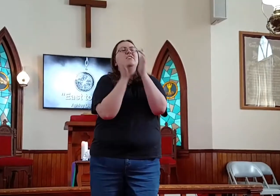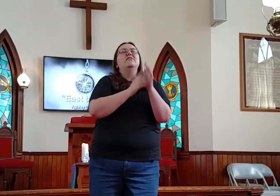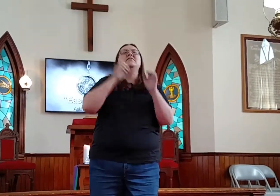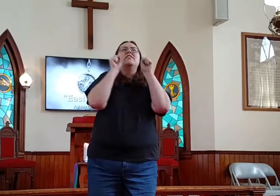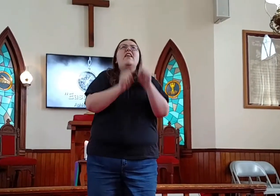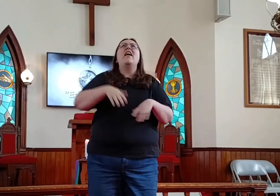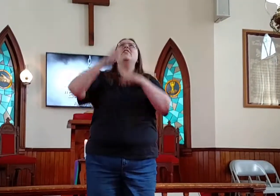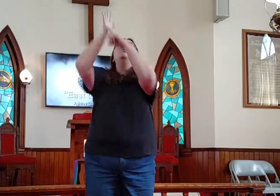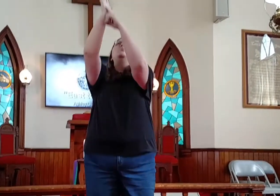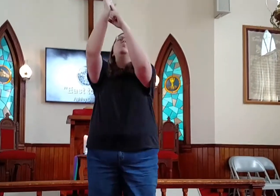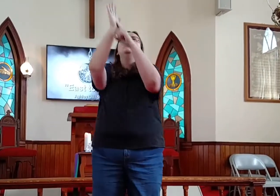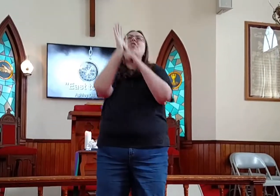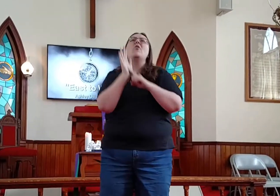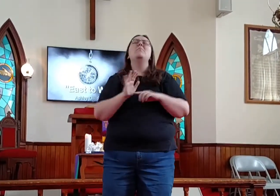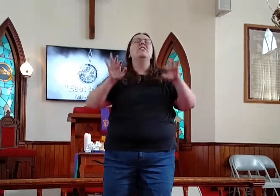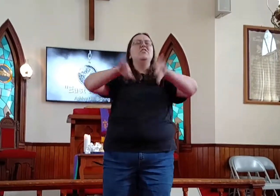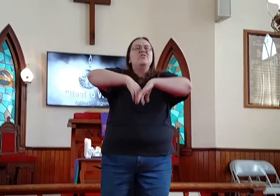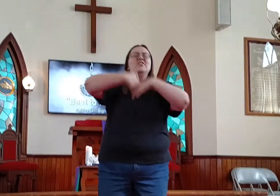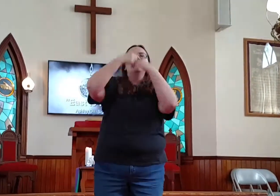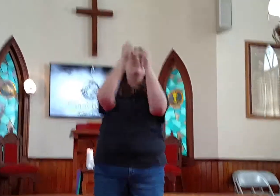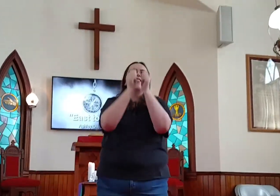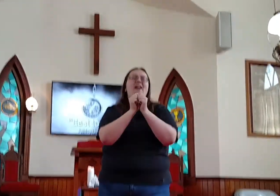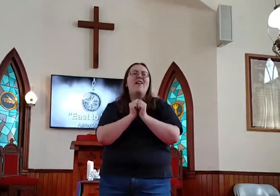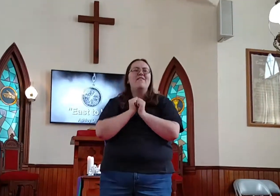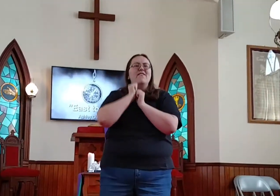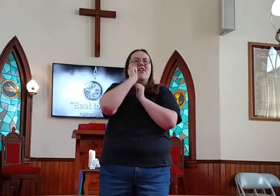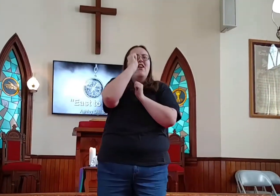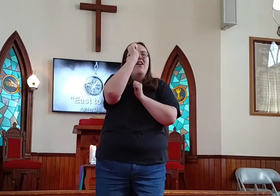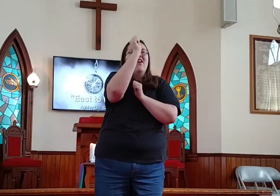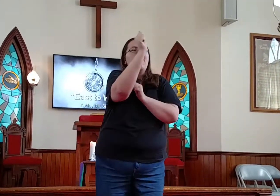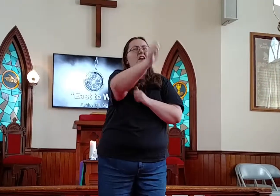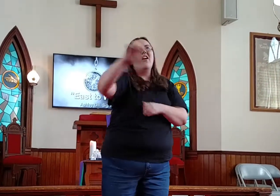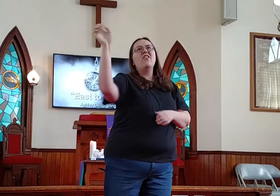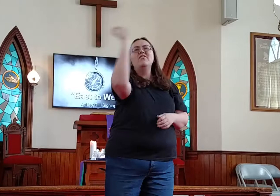Jesus, can you show me just how far